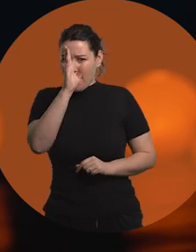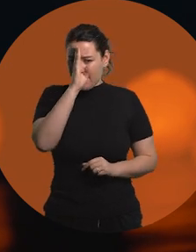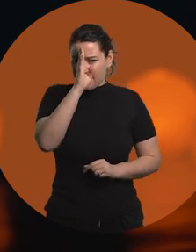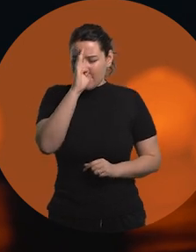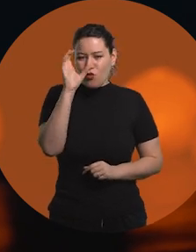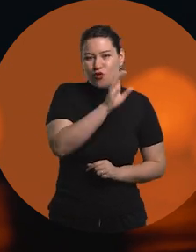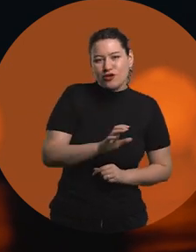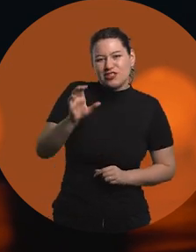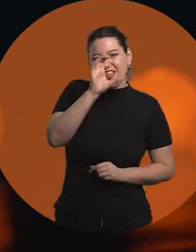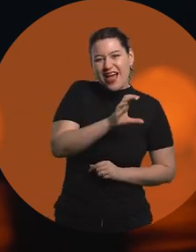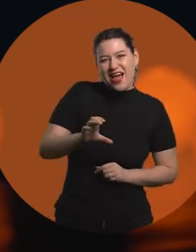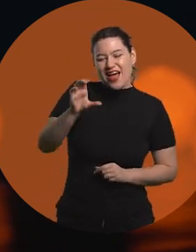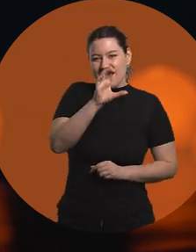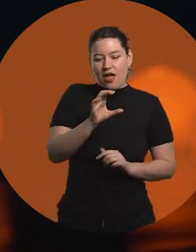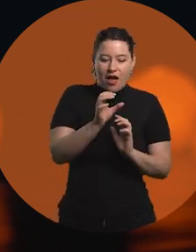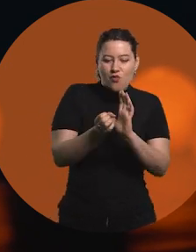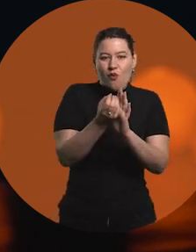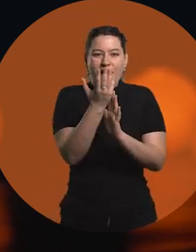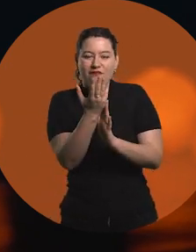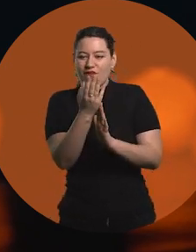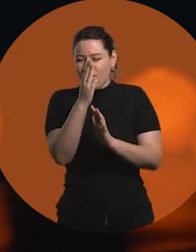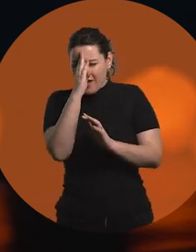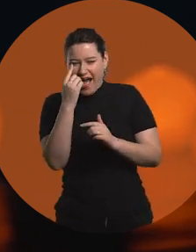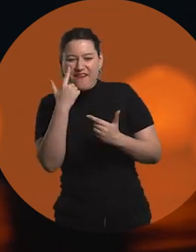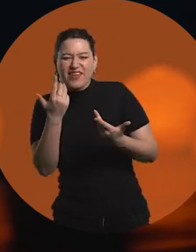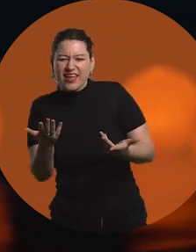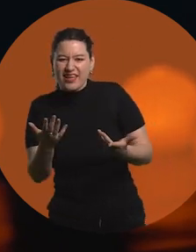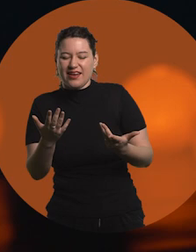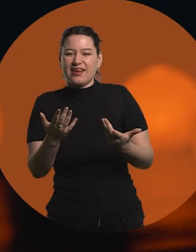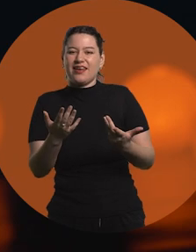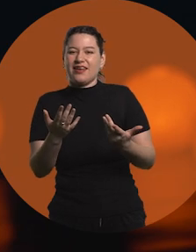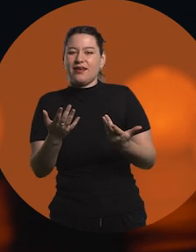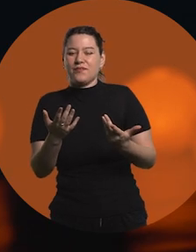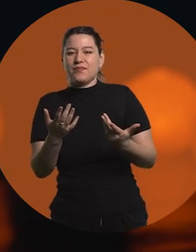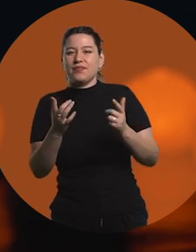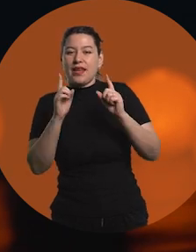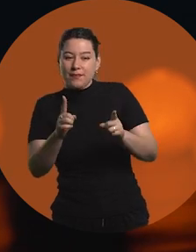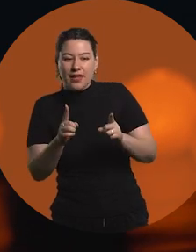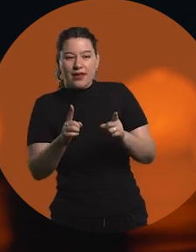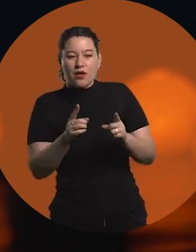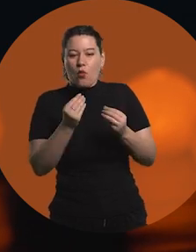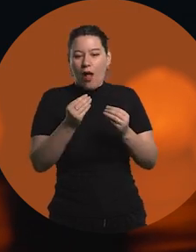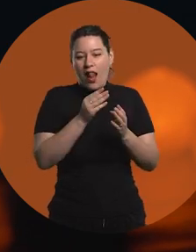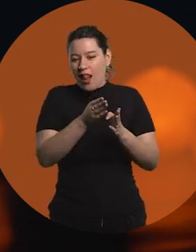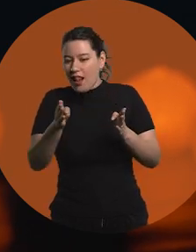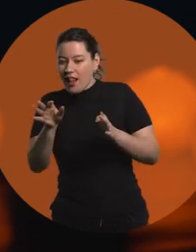having the ability to learn, showing curiosity for what's new, getting involved, dedicating yourself and